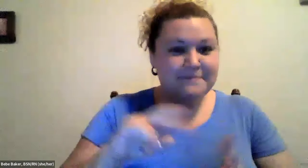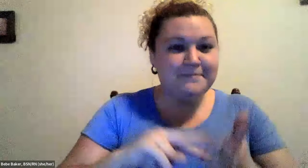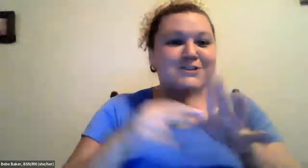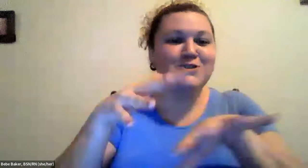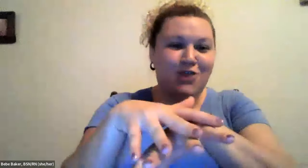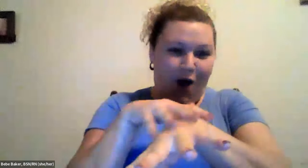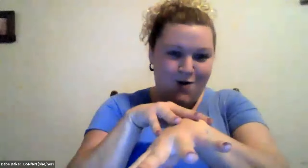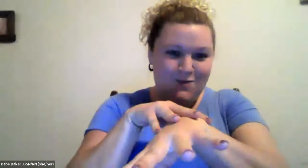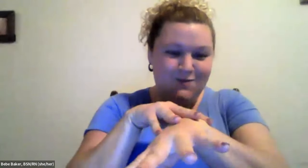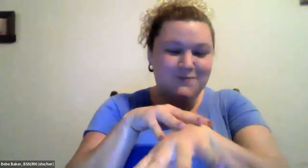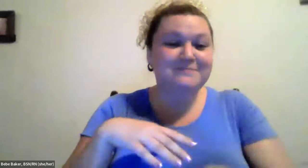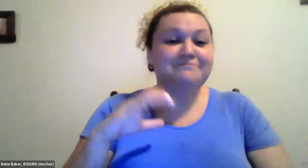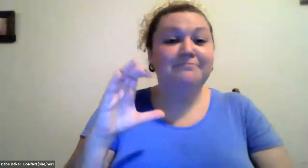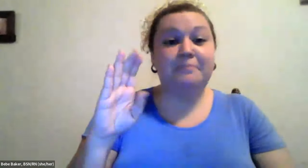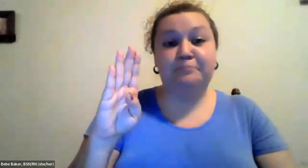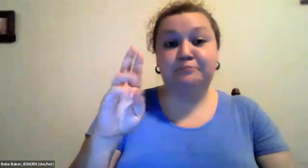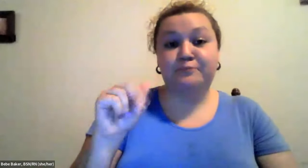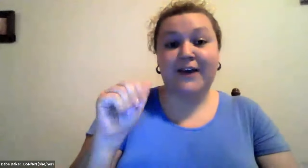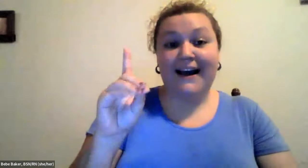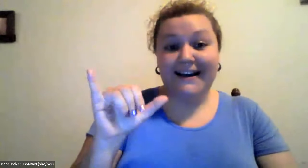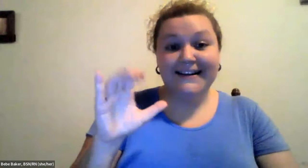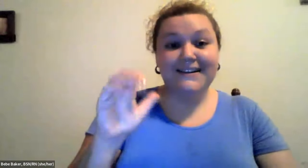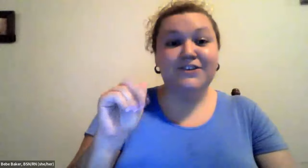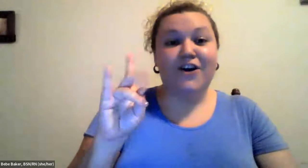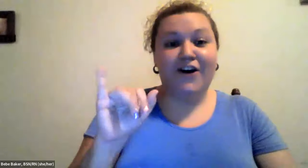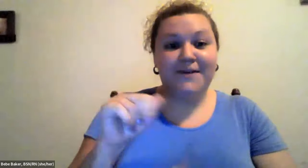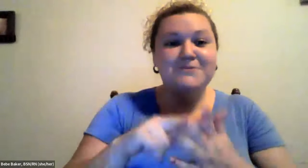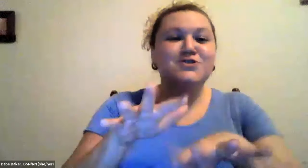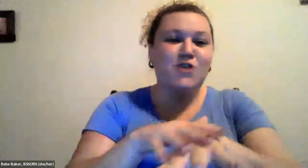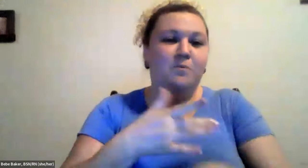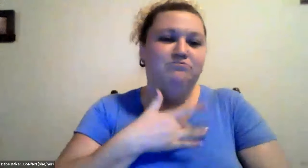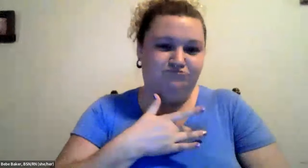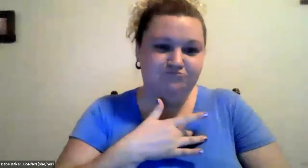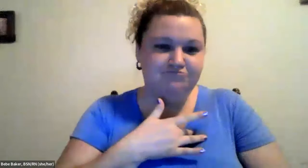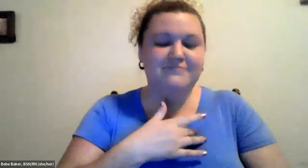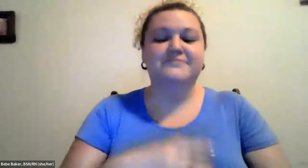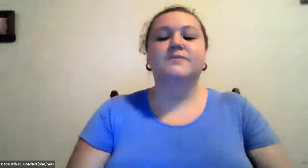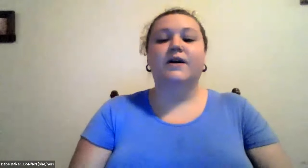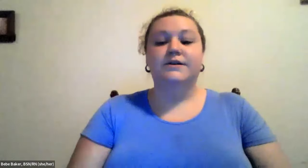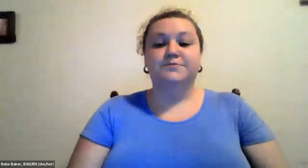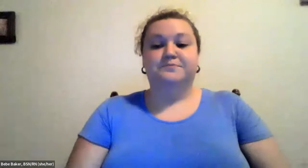Cristine Saunders: Brady means slow. Cristine Saunders: So Brady cardiac means a slow heartbeat.